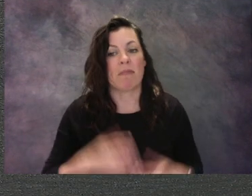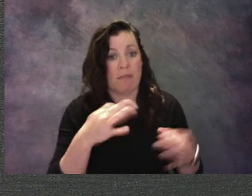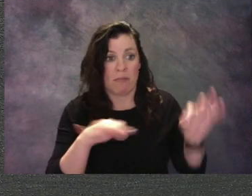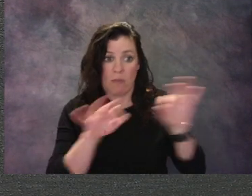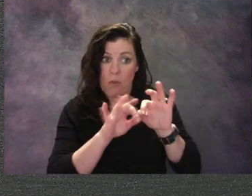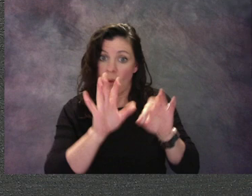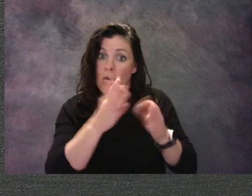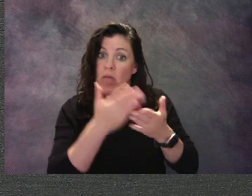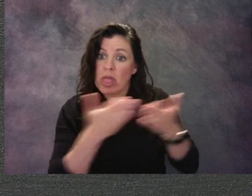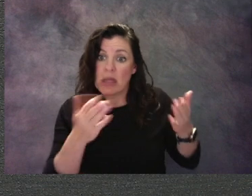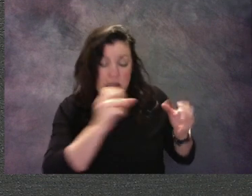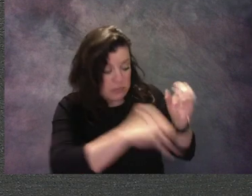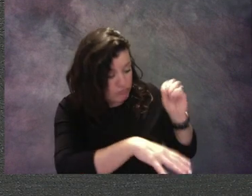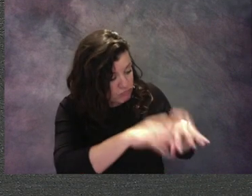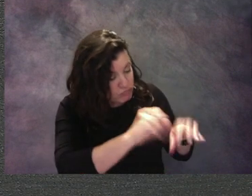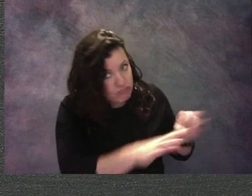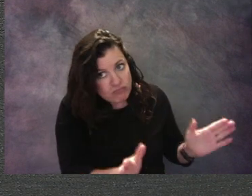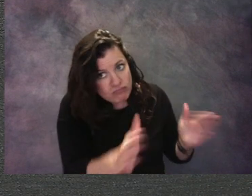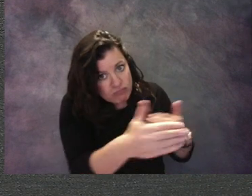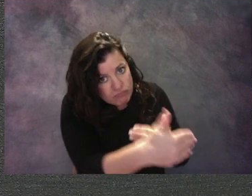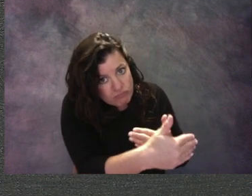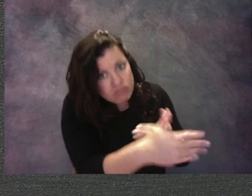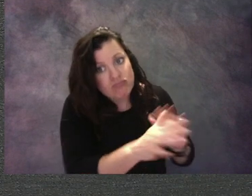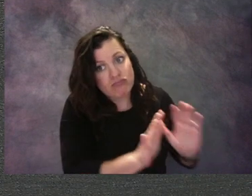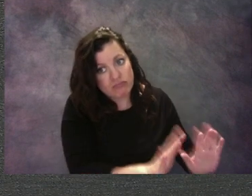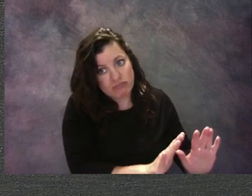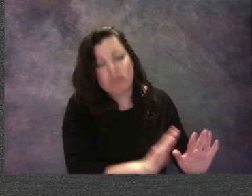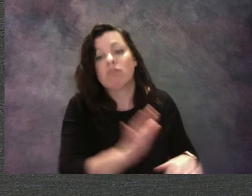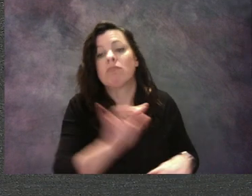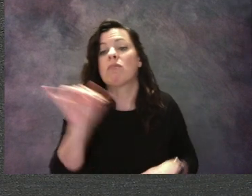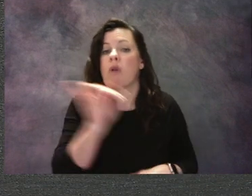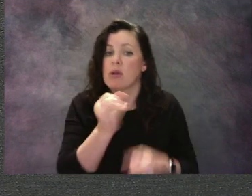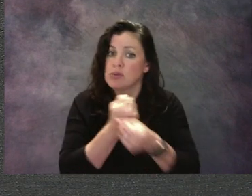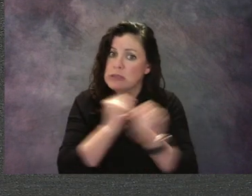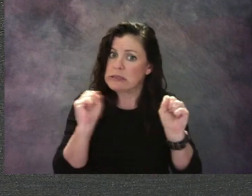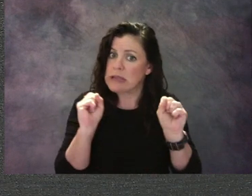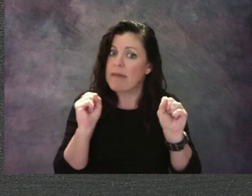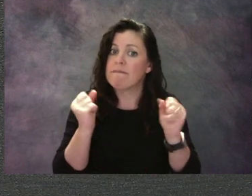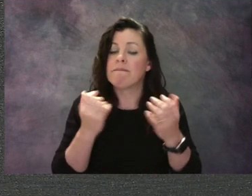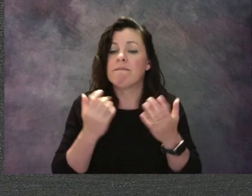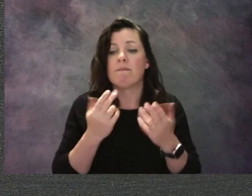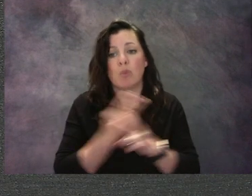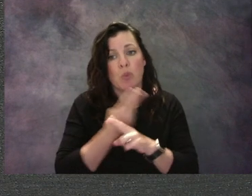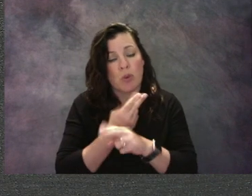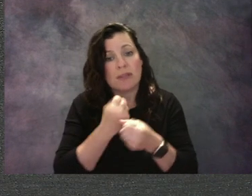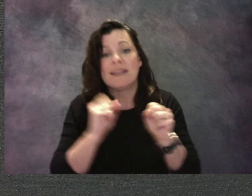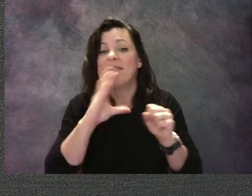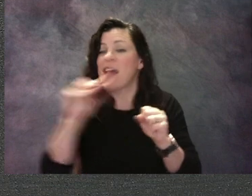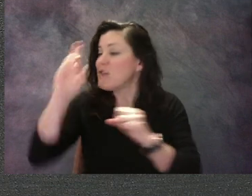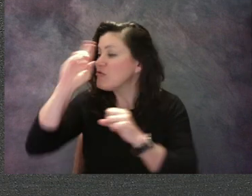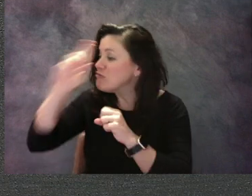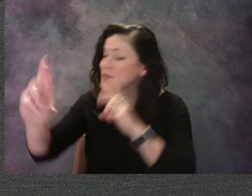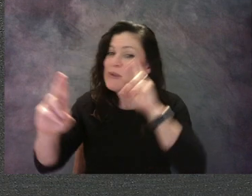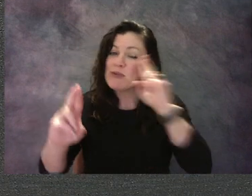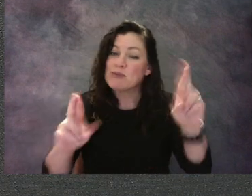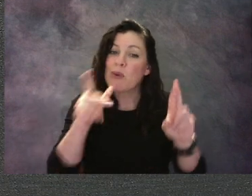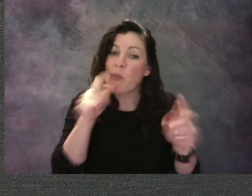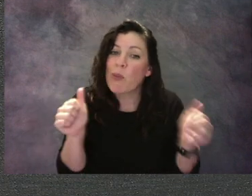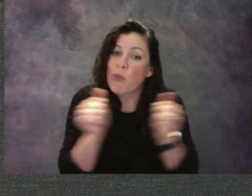being safe with our supplies, and being respectful to the people we're working with. Now, listen.